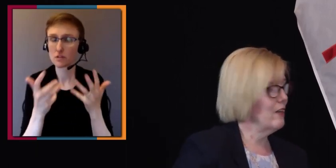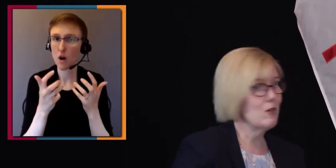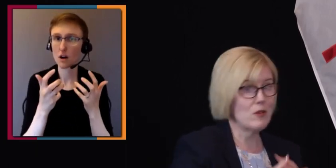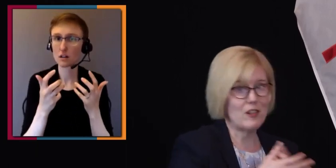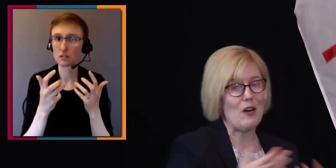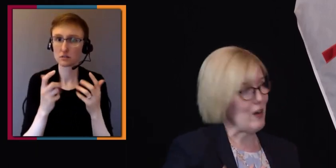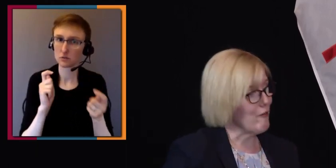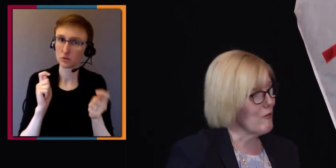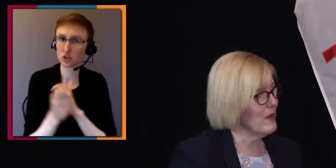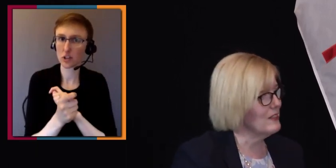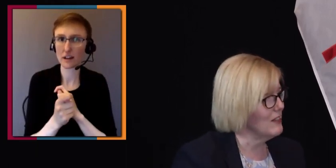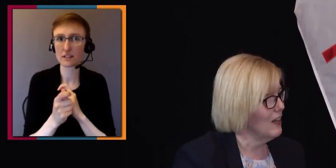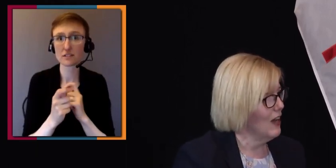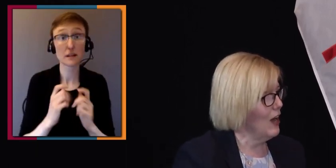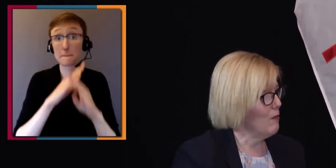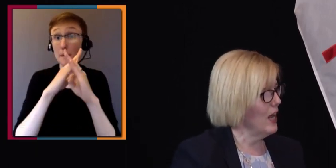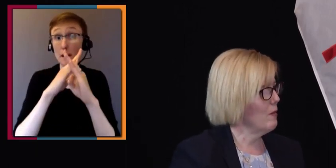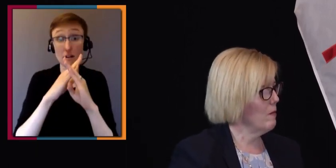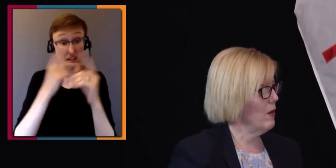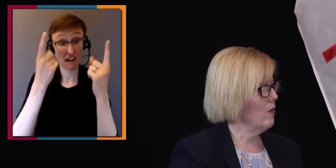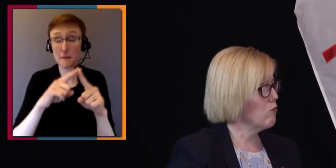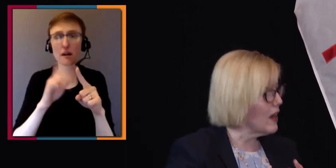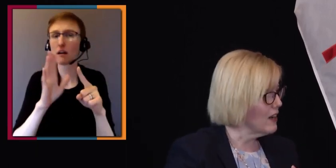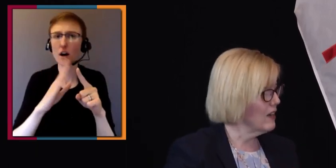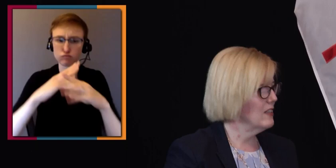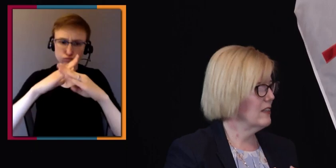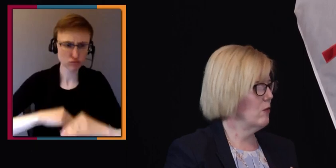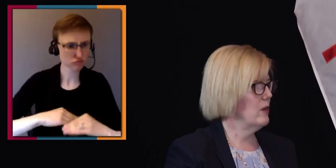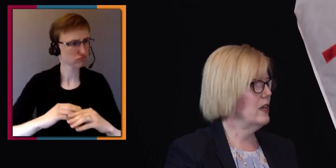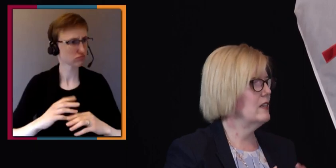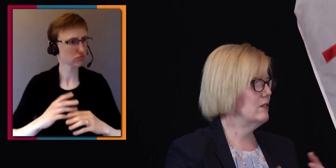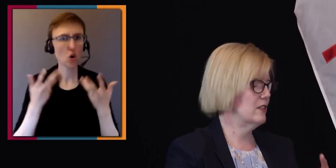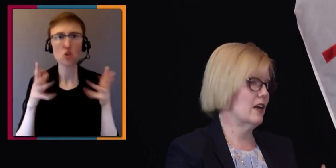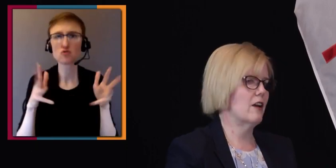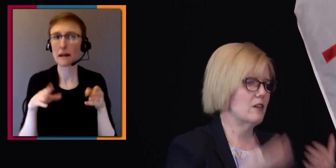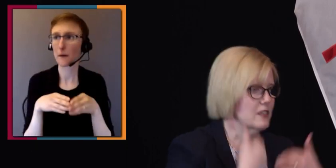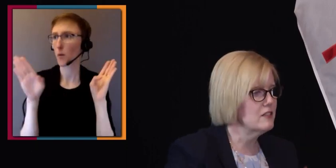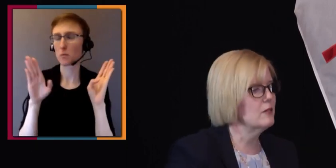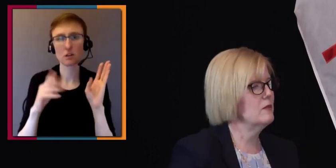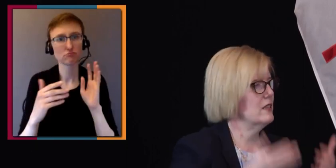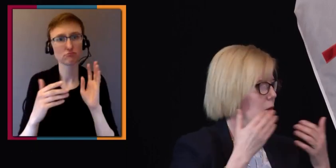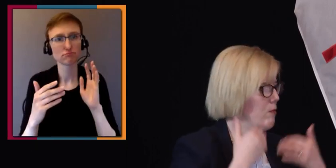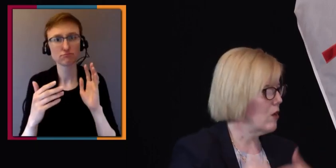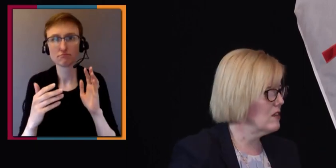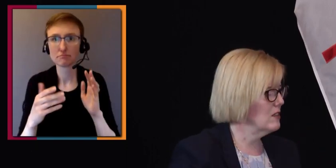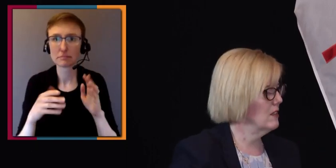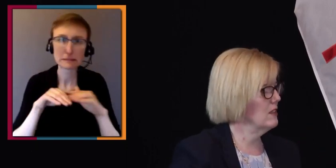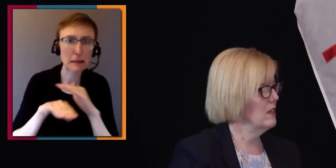even within our government came about. Recognizing that we need to design our systems and our processes,